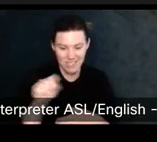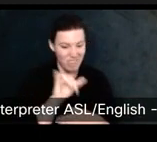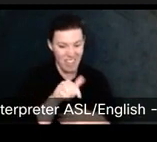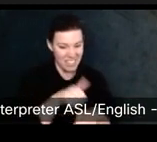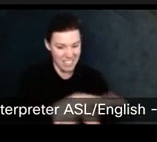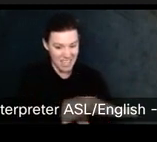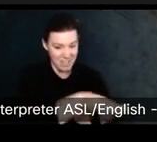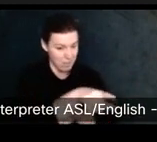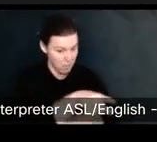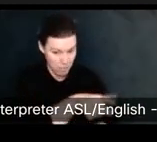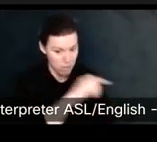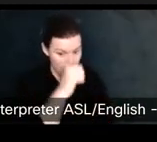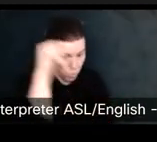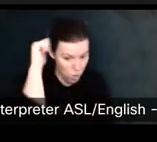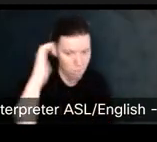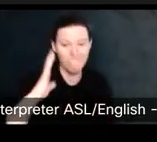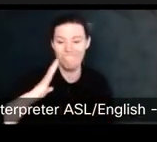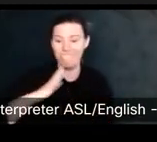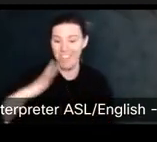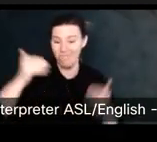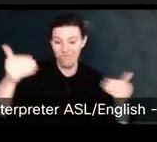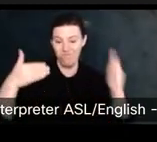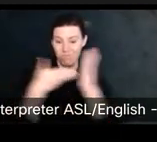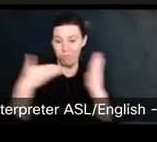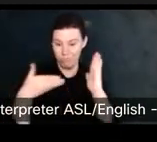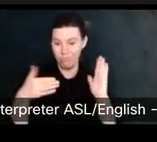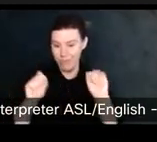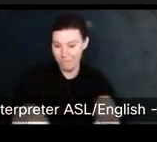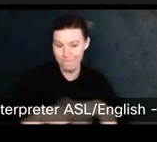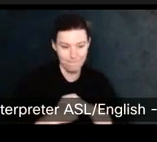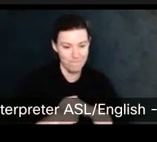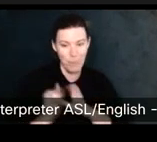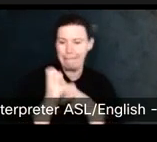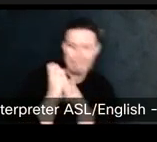But happy to answer questions later, that's my contact information as well.